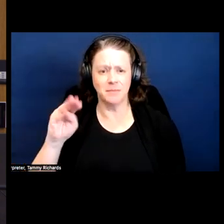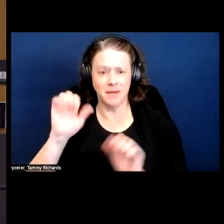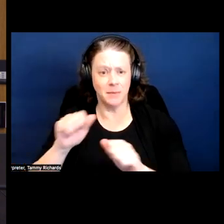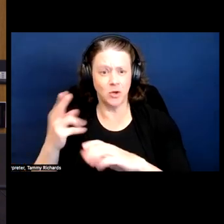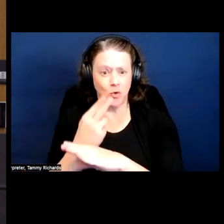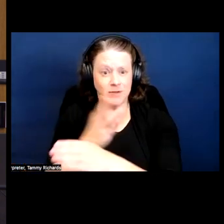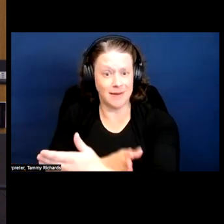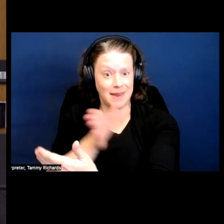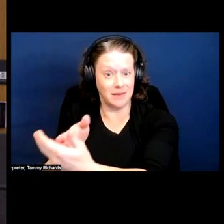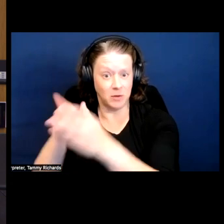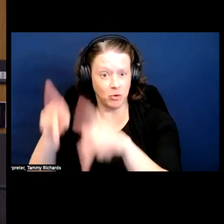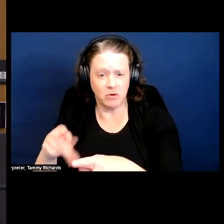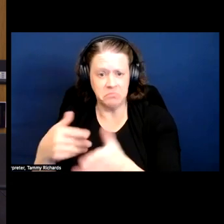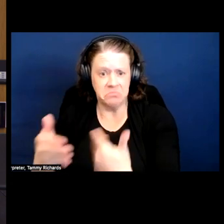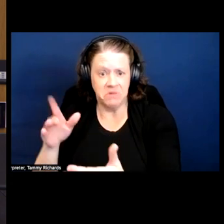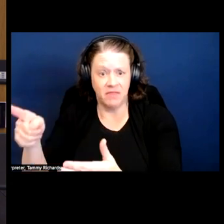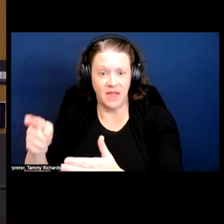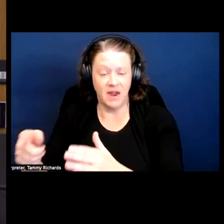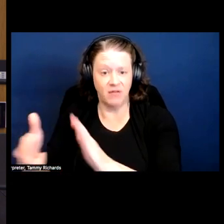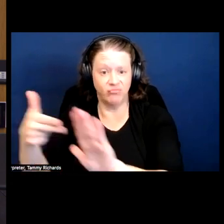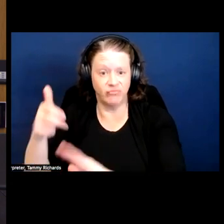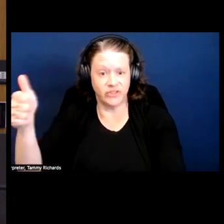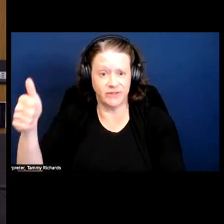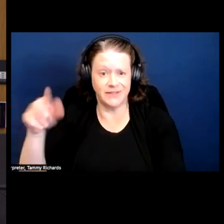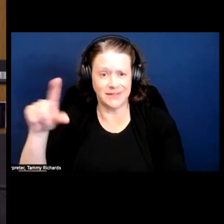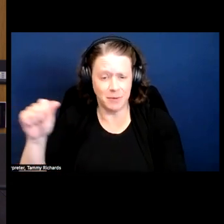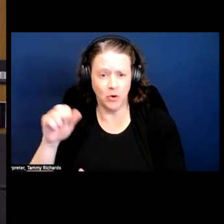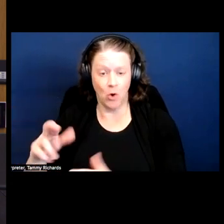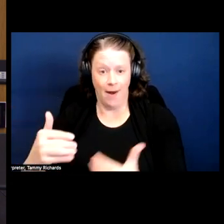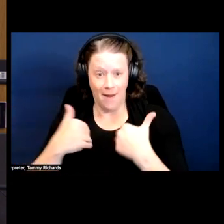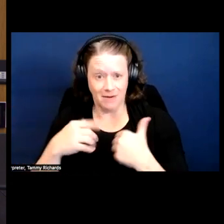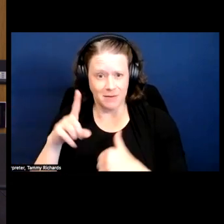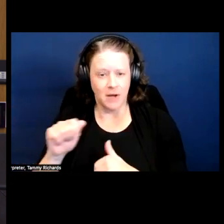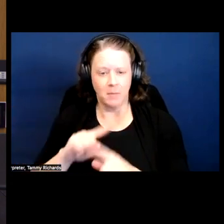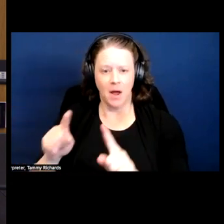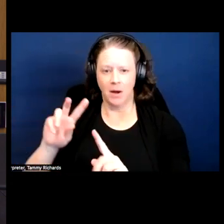folks, whether or not they identify as disabled, whether or not they have a disability, because of the way they are perceived.